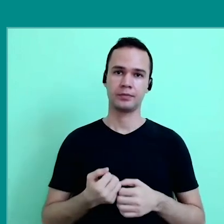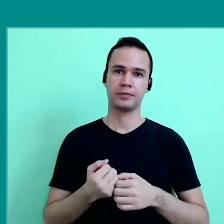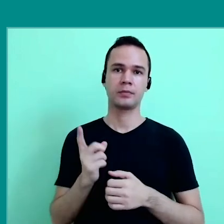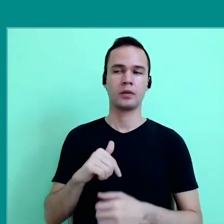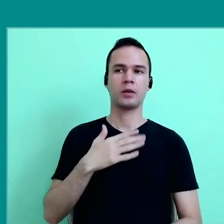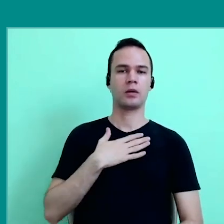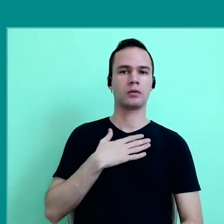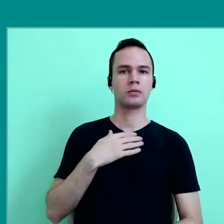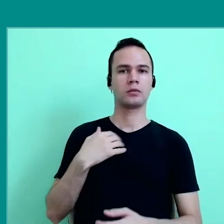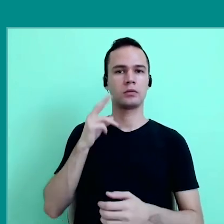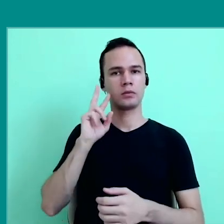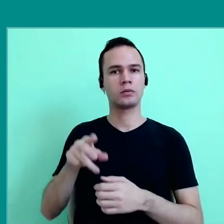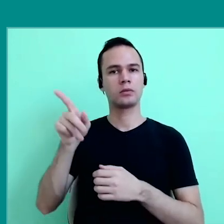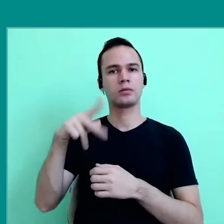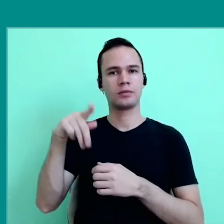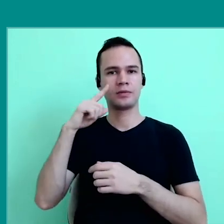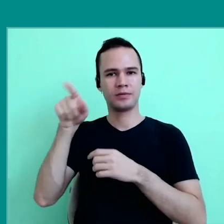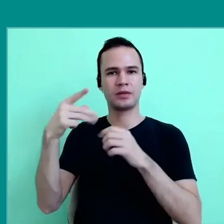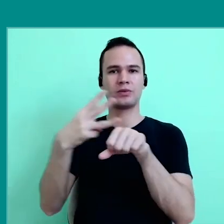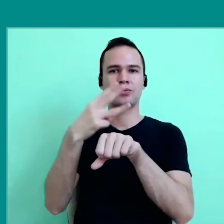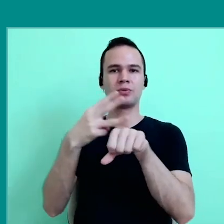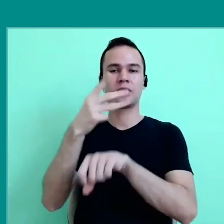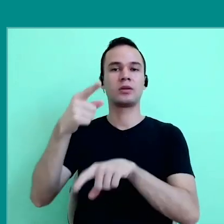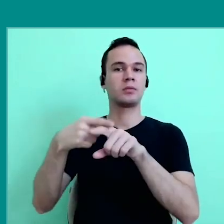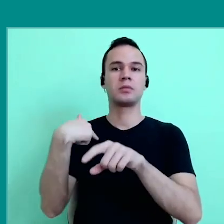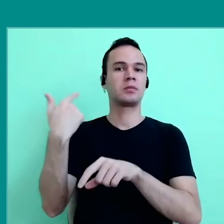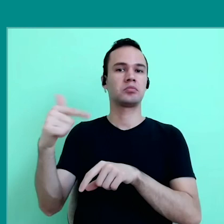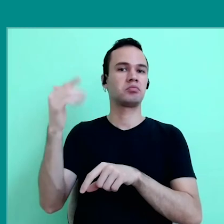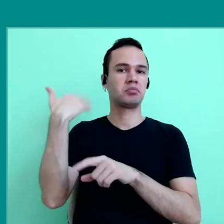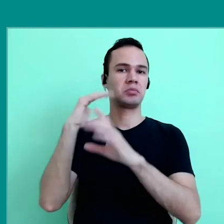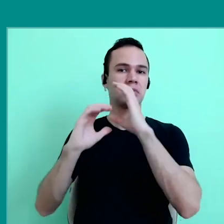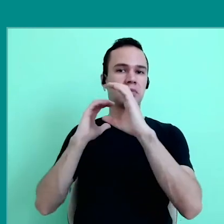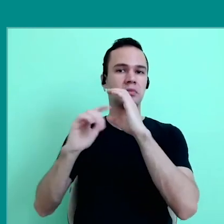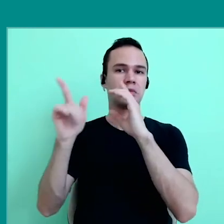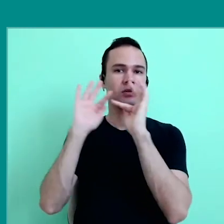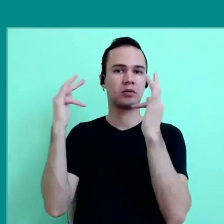There was a WhatsApp pedagogy for my surprise, because there was no other way to communicate with families.